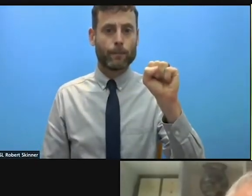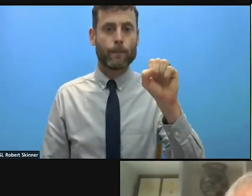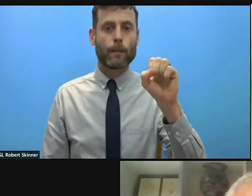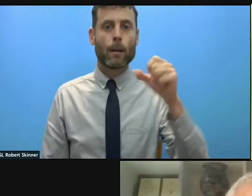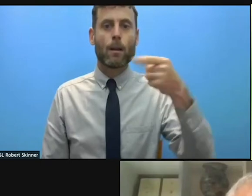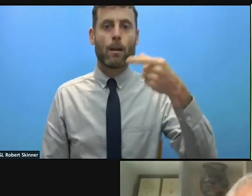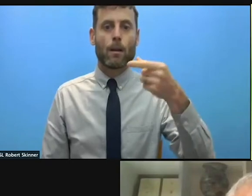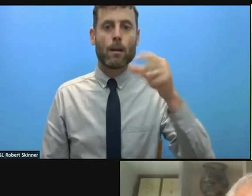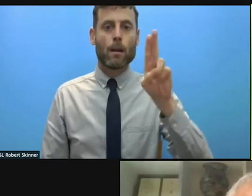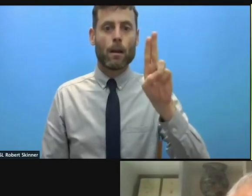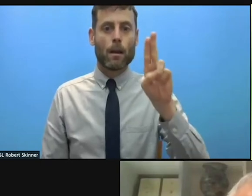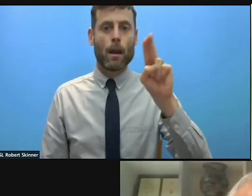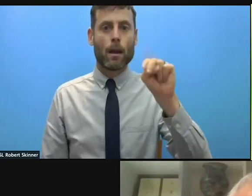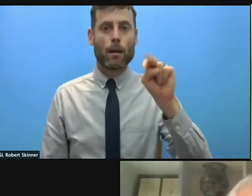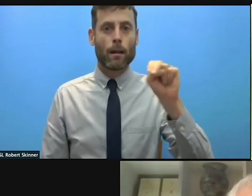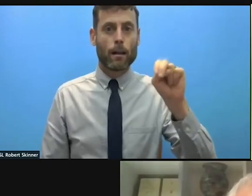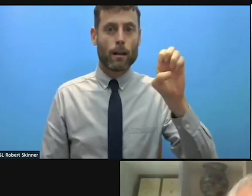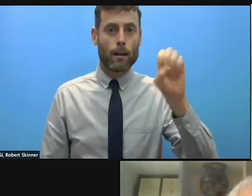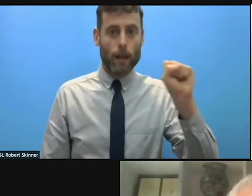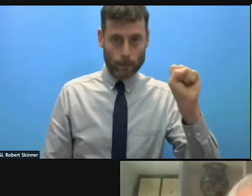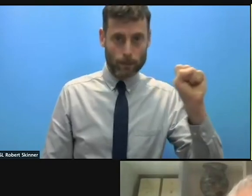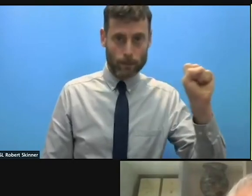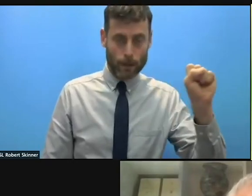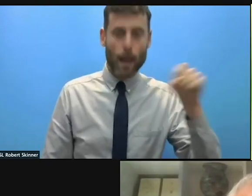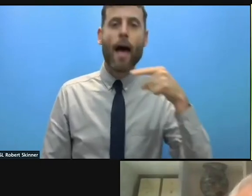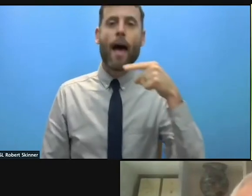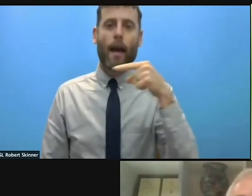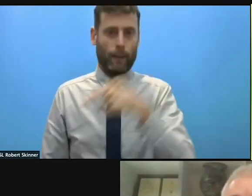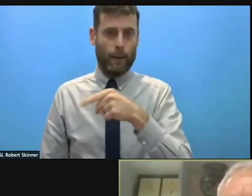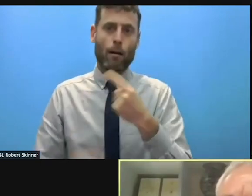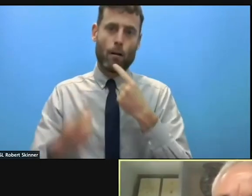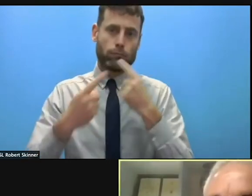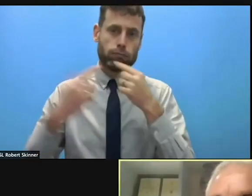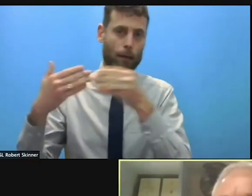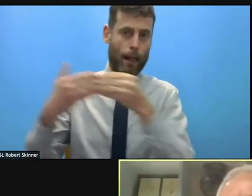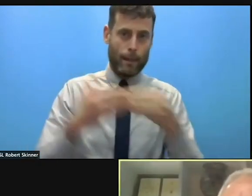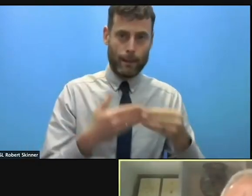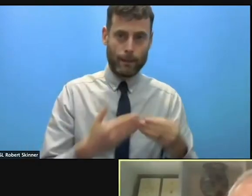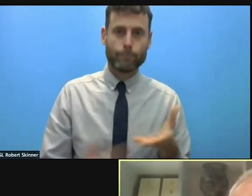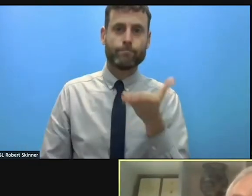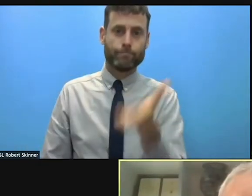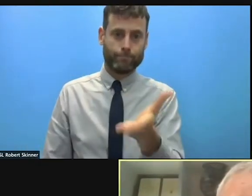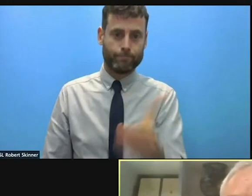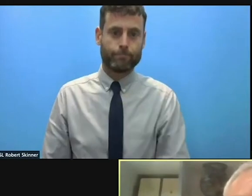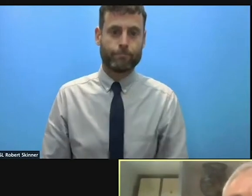guiding us to the discussion. Chris, over to you. >> CHRIS GUNNESS: Thank you so much, Manuel. Our